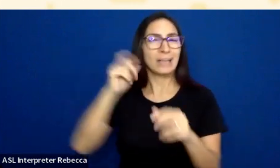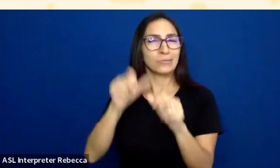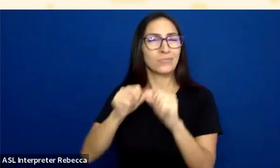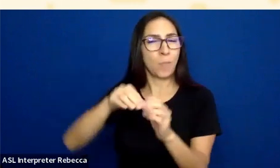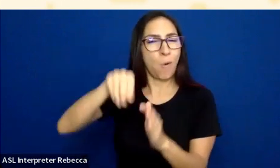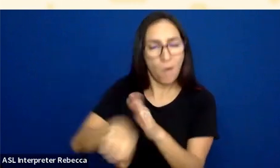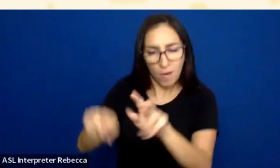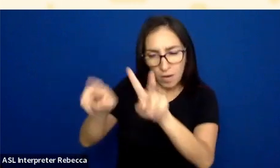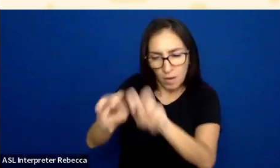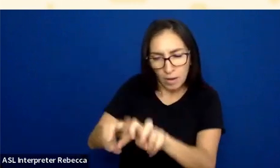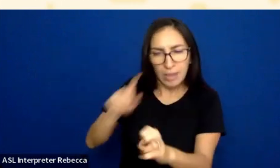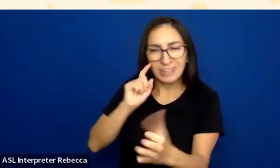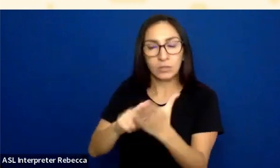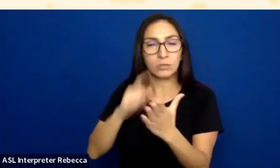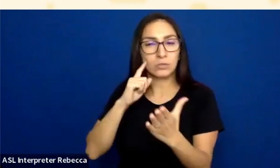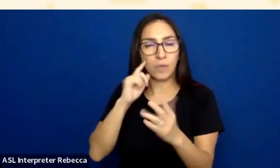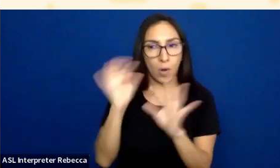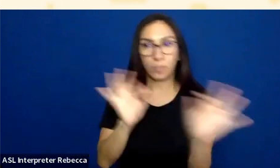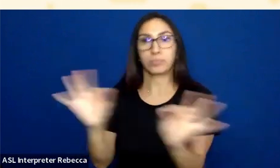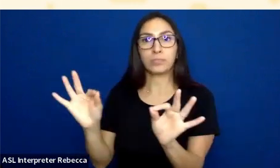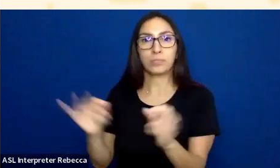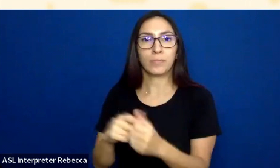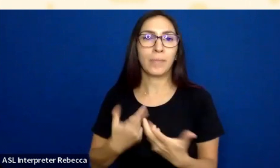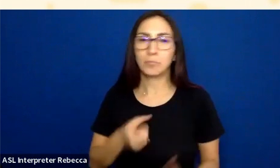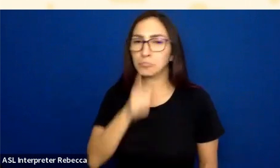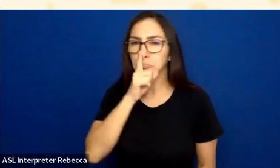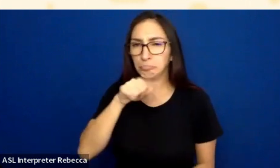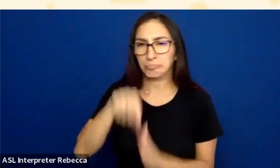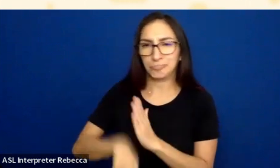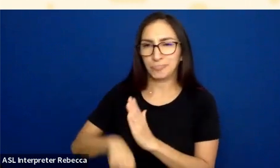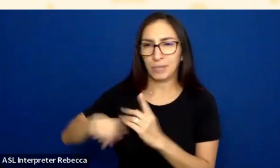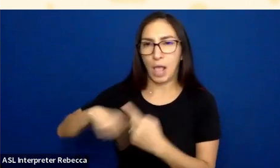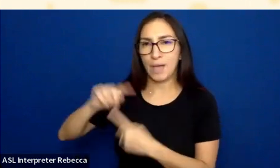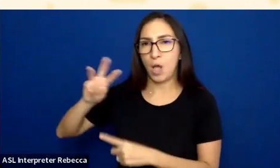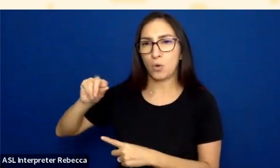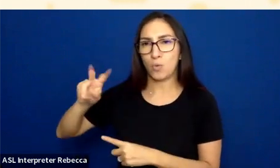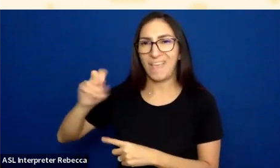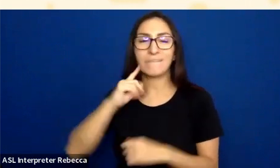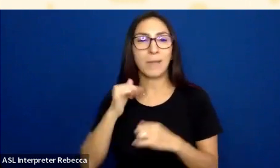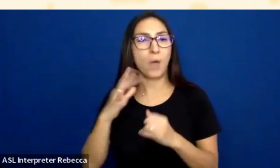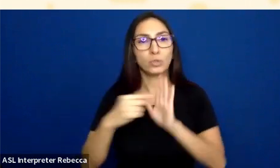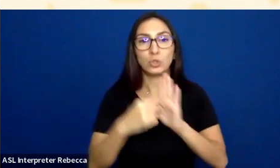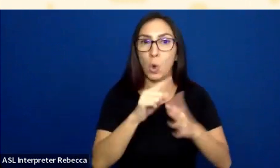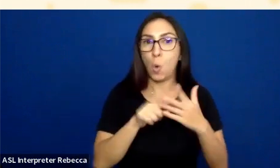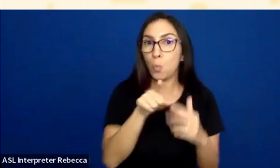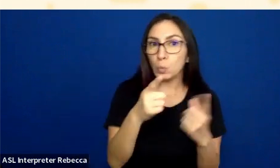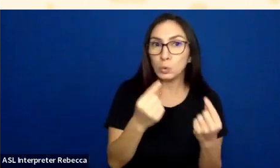But don’t have time to talk about most of WAVE. I'm just going to focus on one thing that it will do, and that is it will report contrast errors.